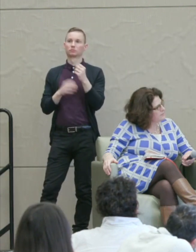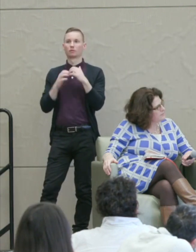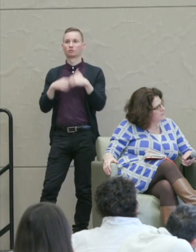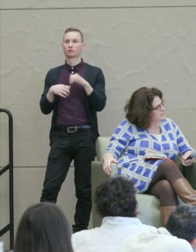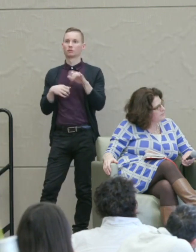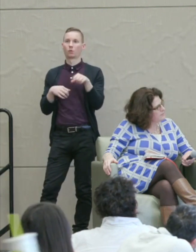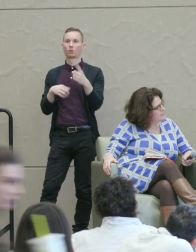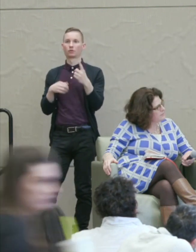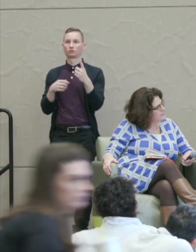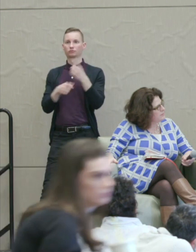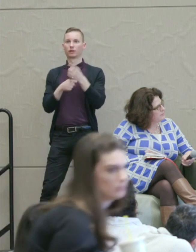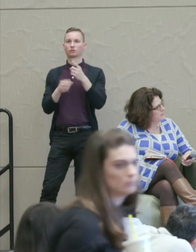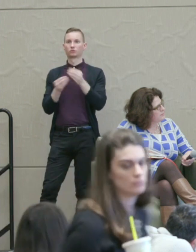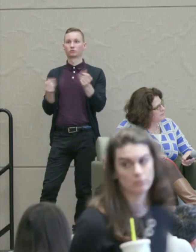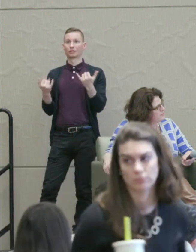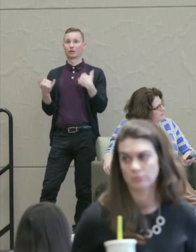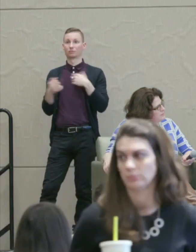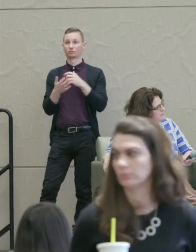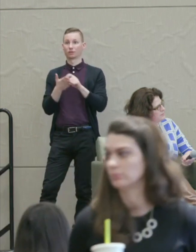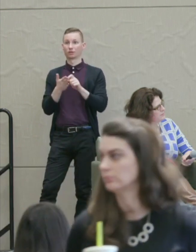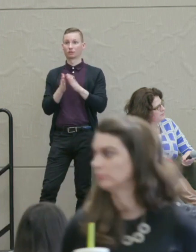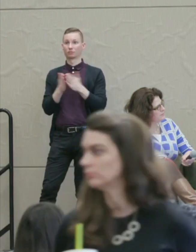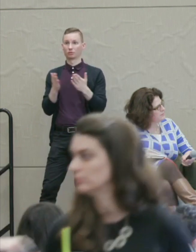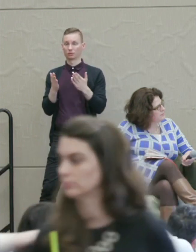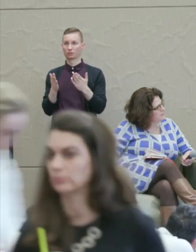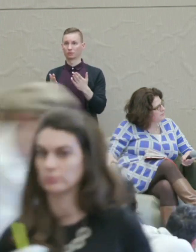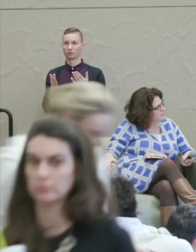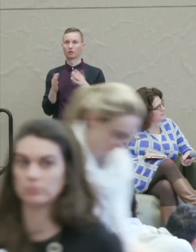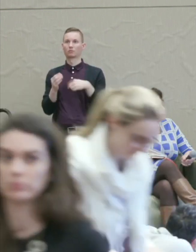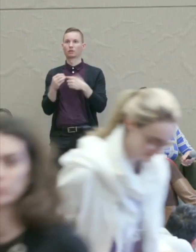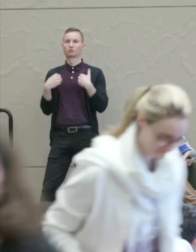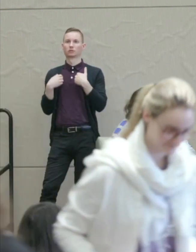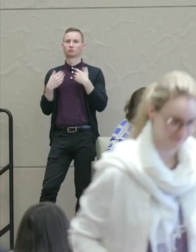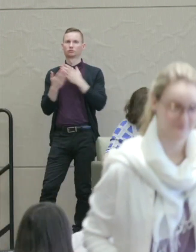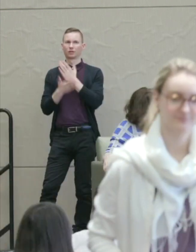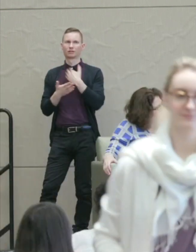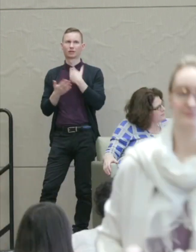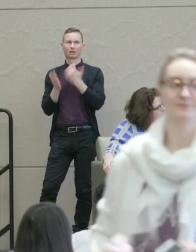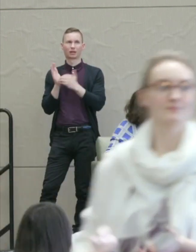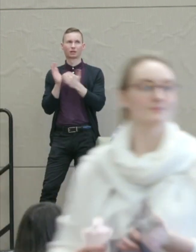I'm writing a book now on animal rights where I have to constantly ask myself the question